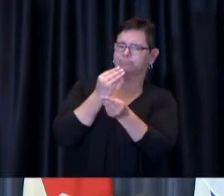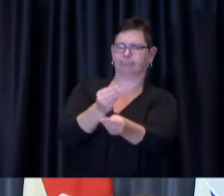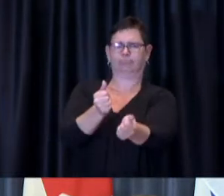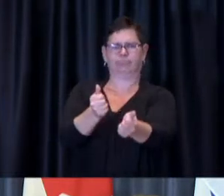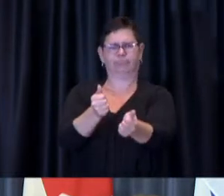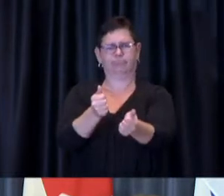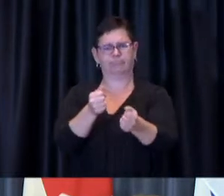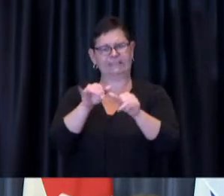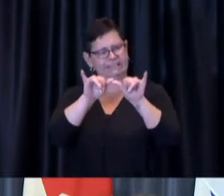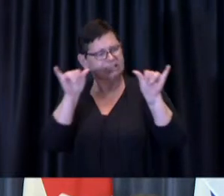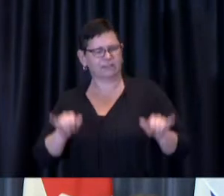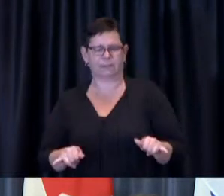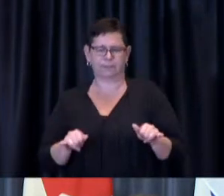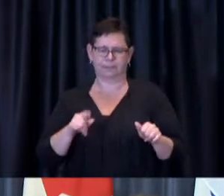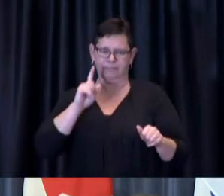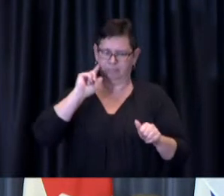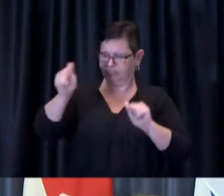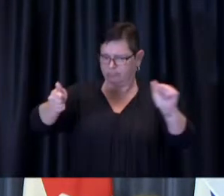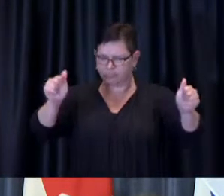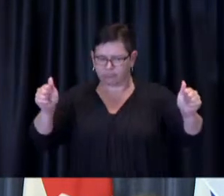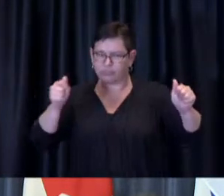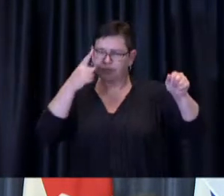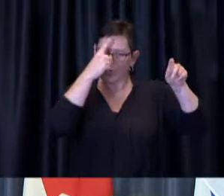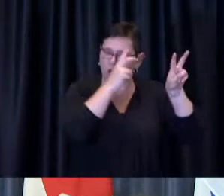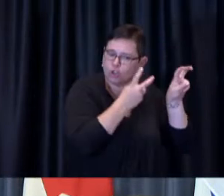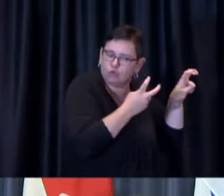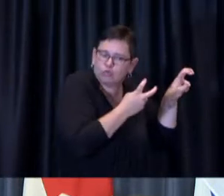into the post-pandemic phase of City operations.